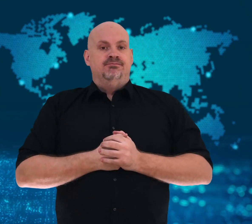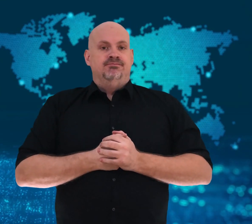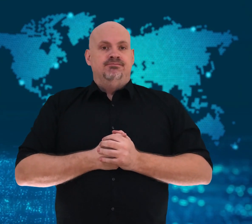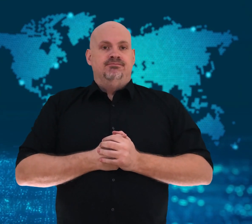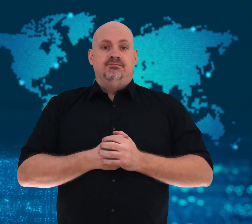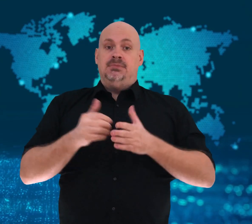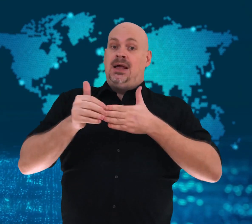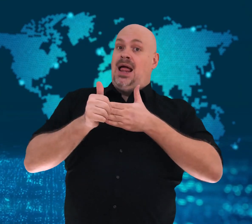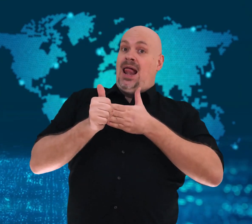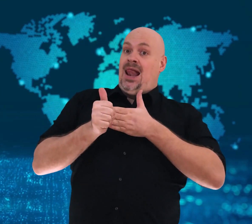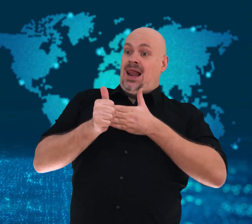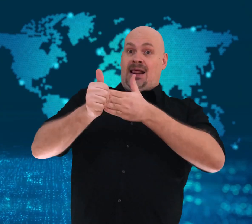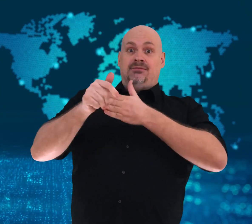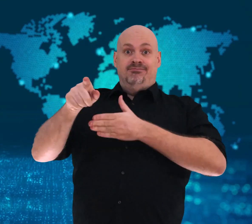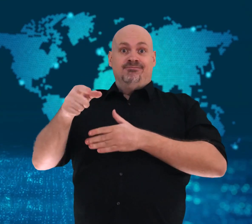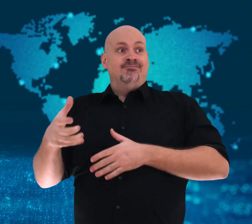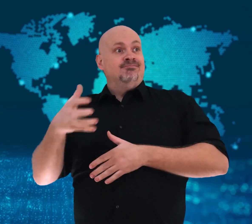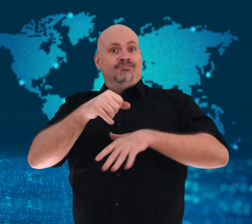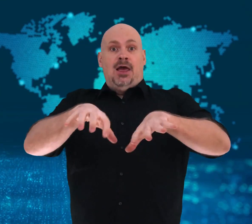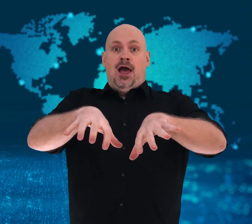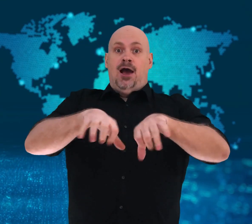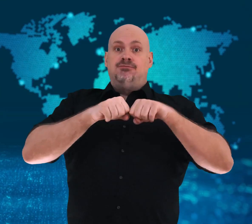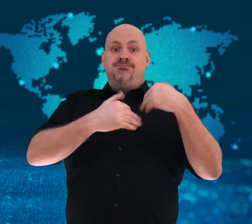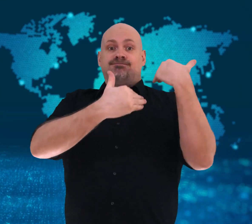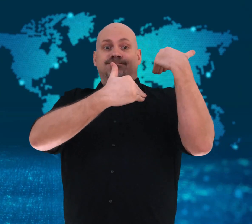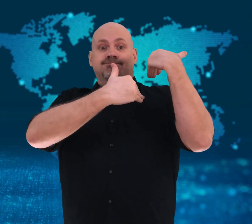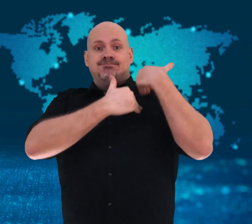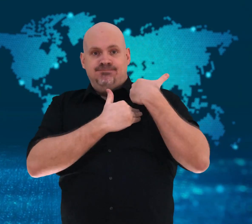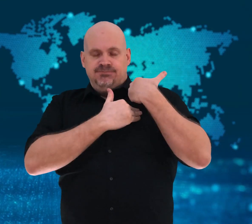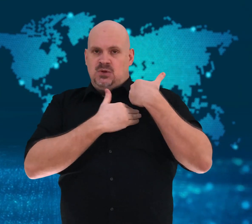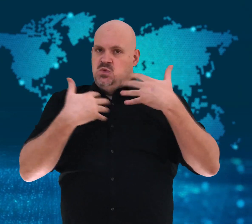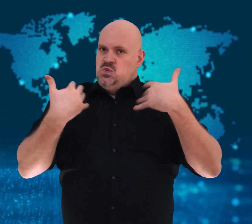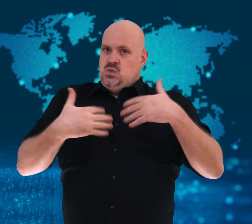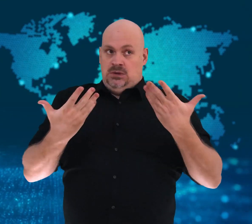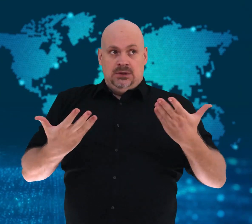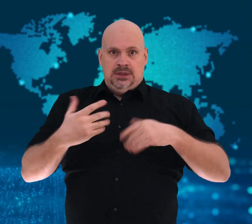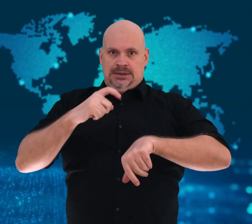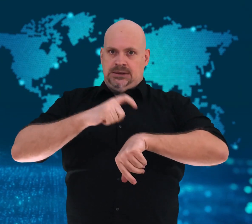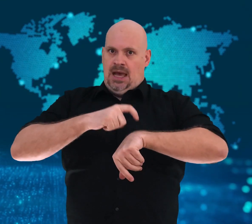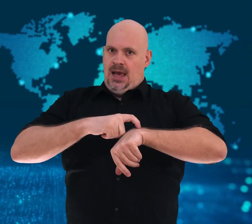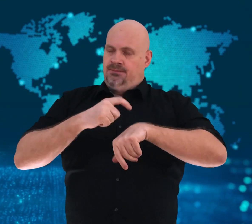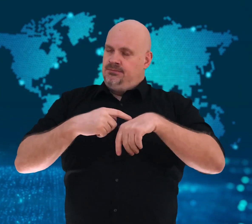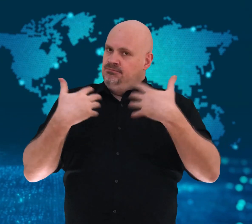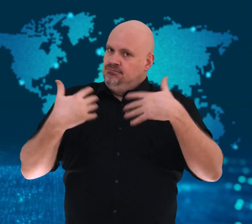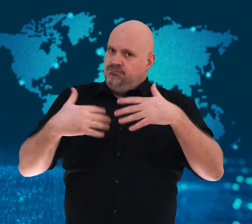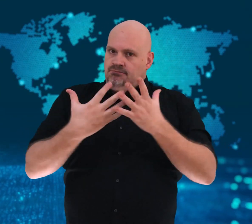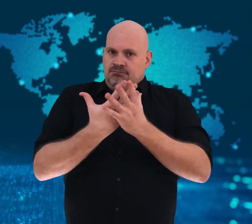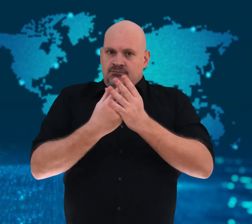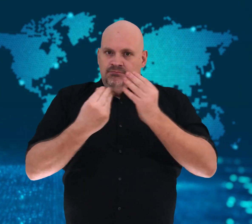Metsola has taken leadership at an important time.